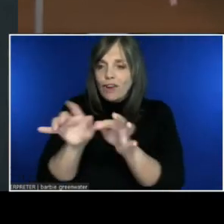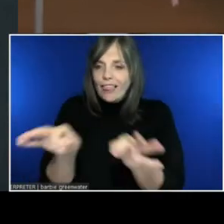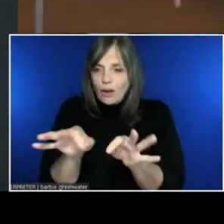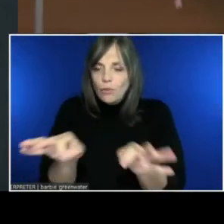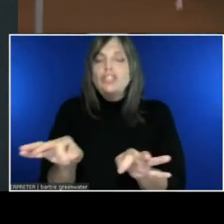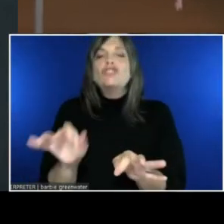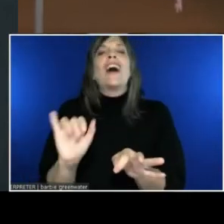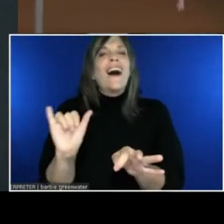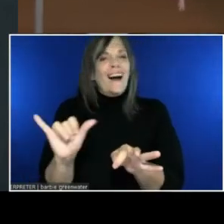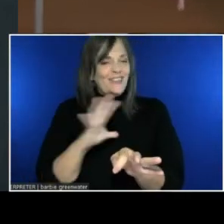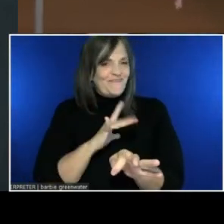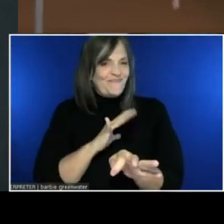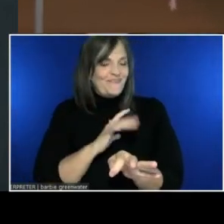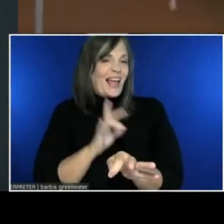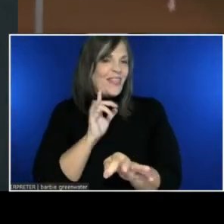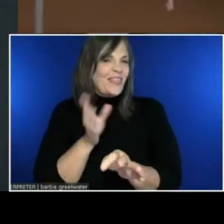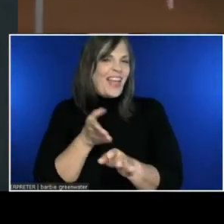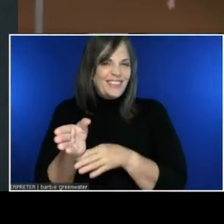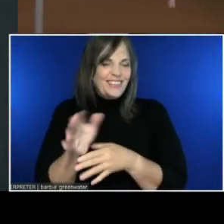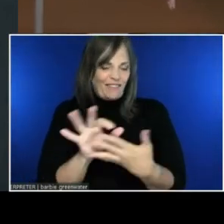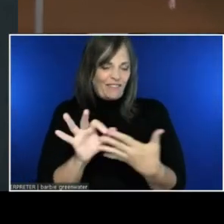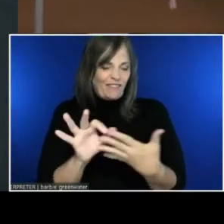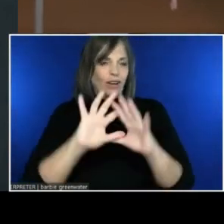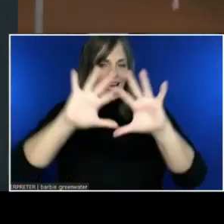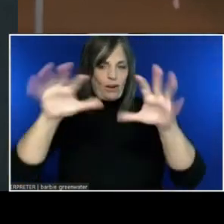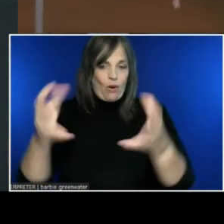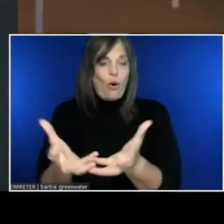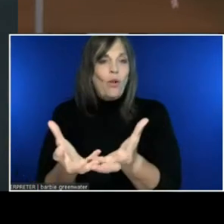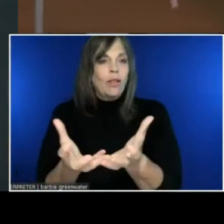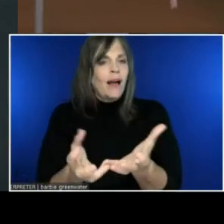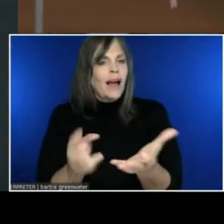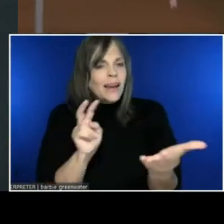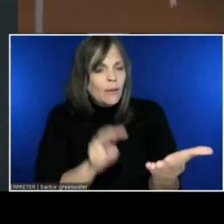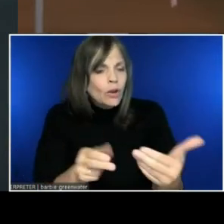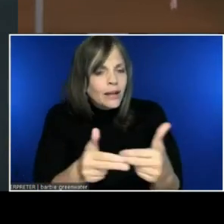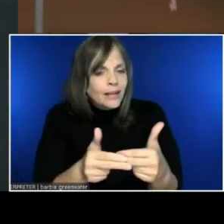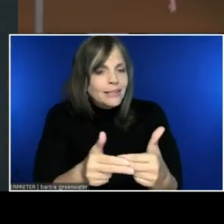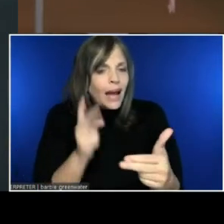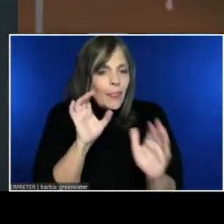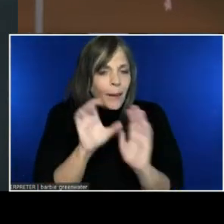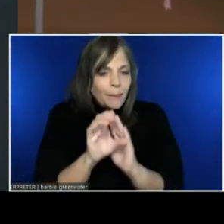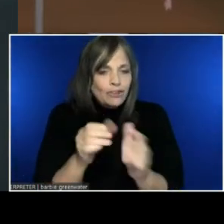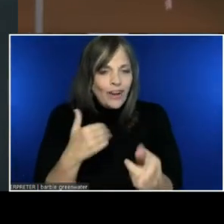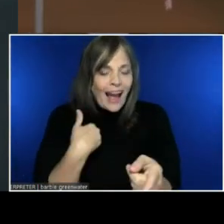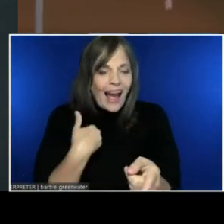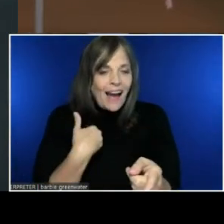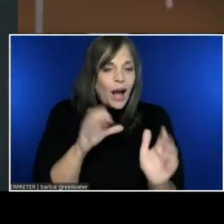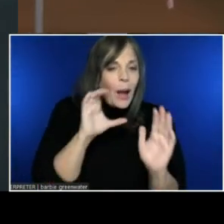And I'm realizing as I'm looking at my slide now that I actually have in the picture... I have a picture of the social captions.